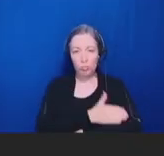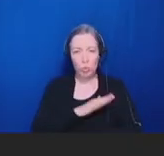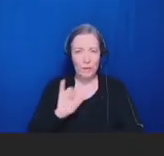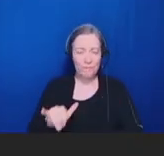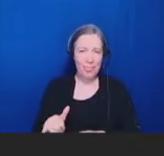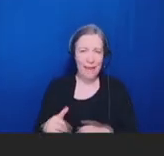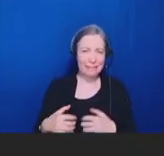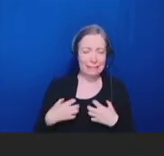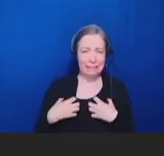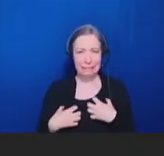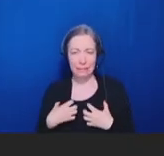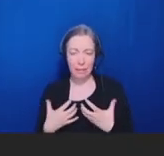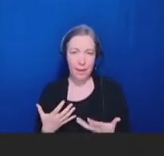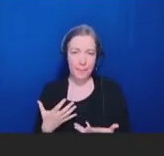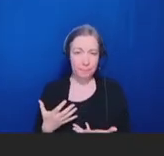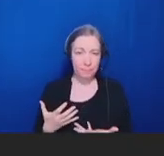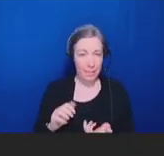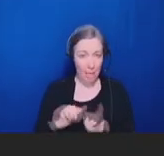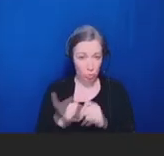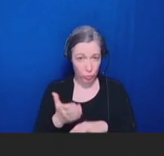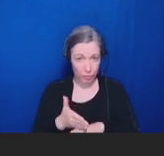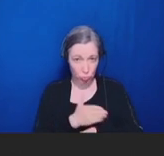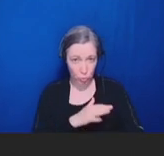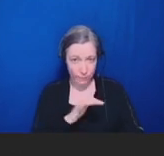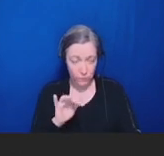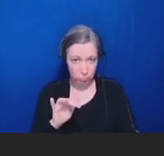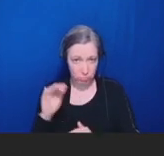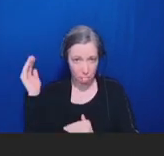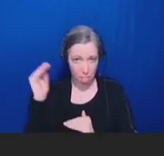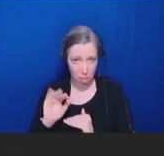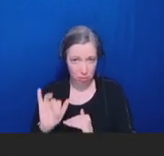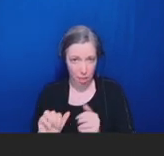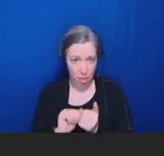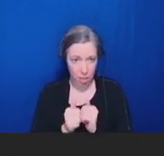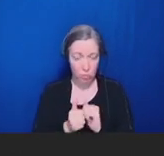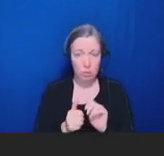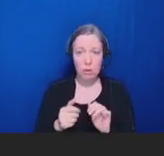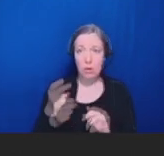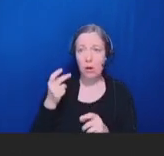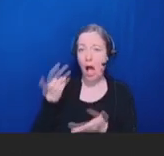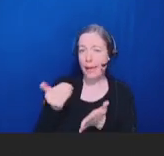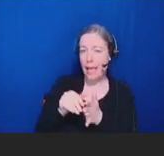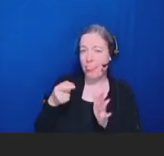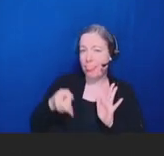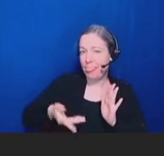sure -- and this is again from Aaron's data. You see that healthcare providers, number